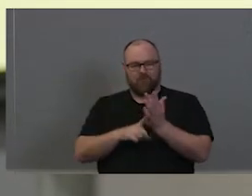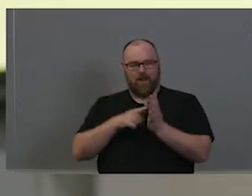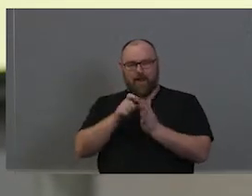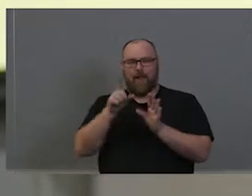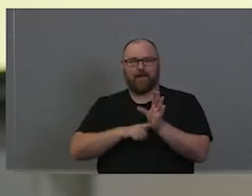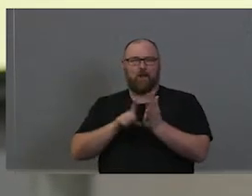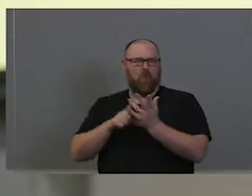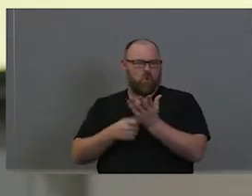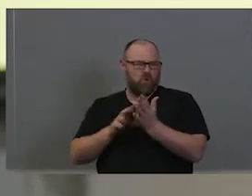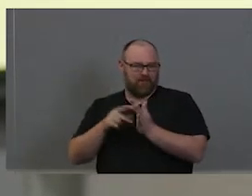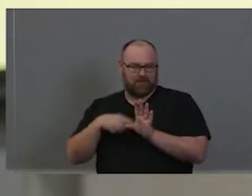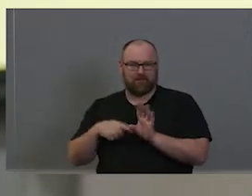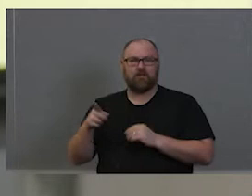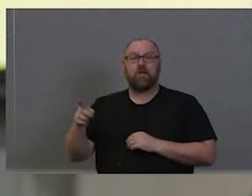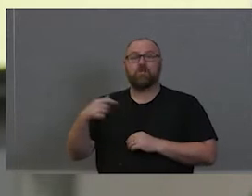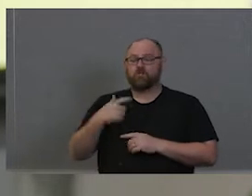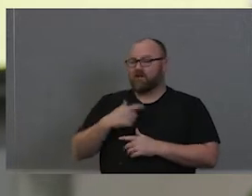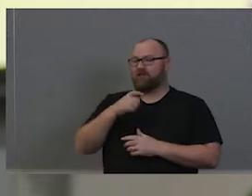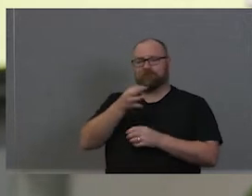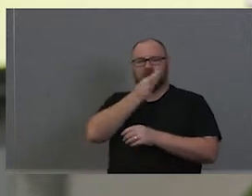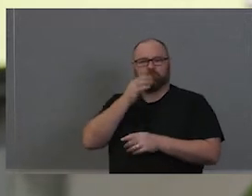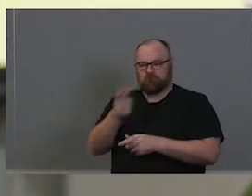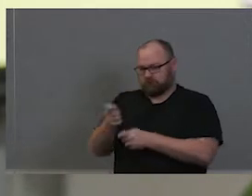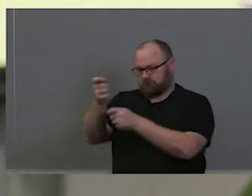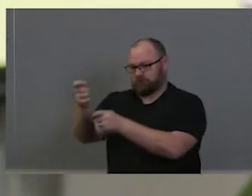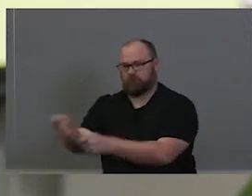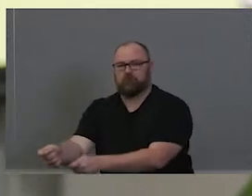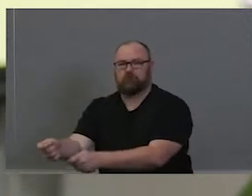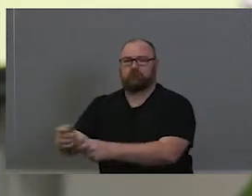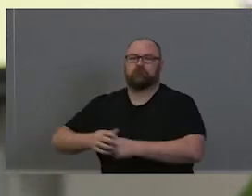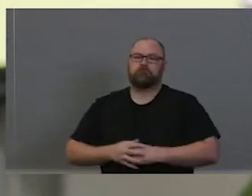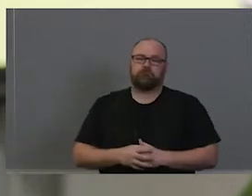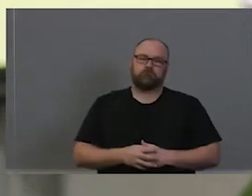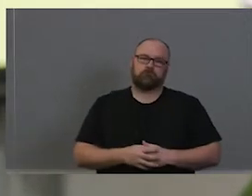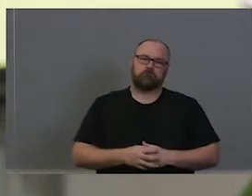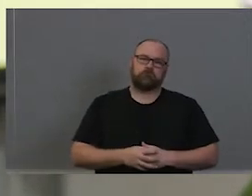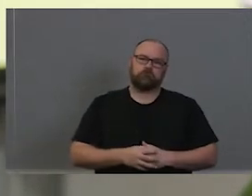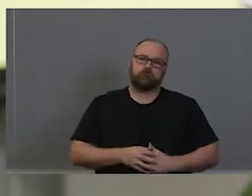wreath upon the head of the kneeling scholar or part of the academic endeavor, right? But behind